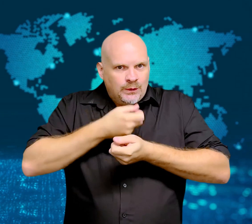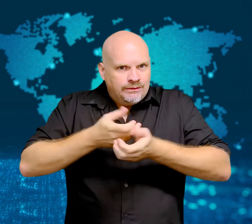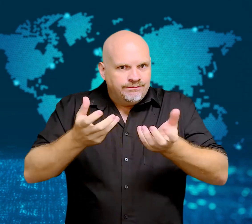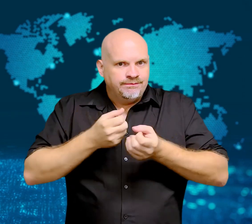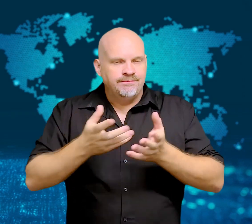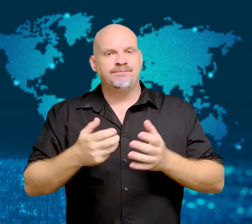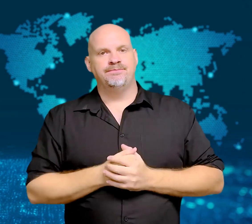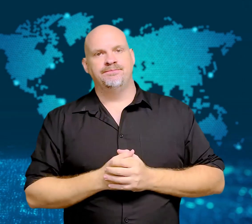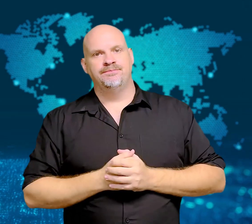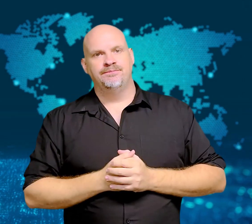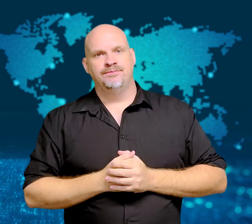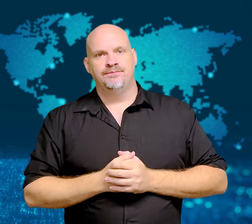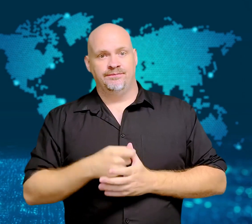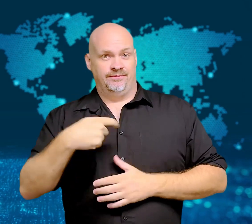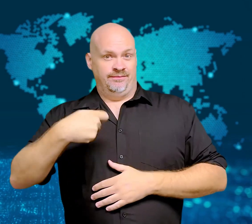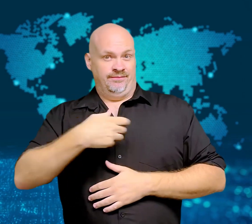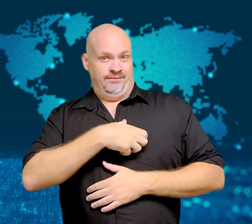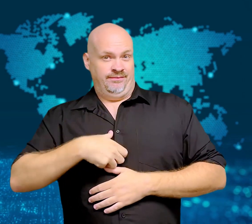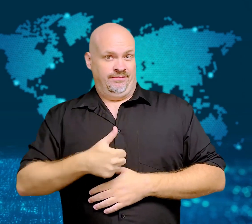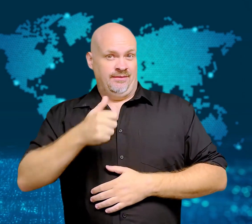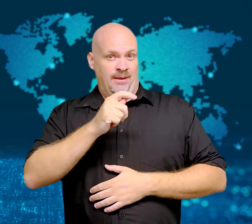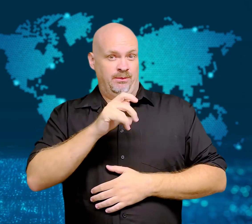because of the war.